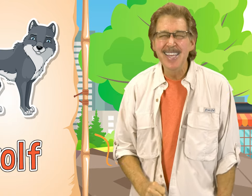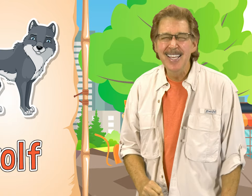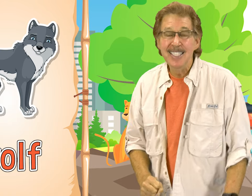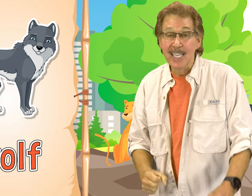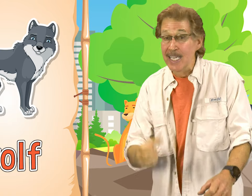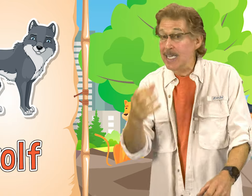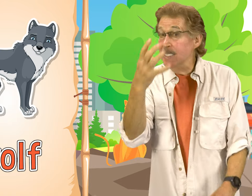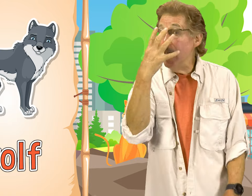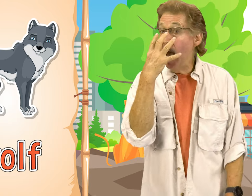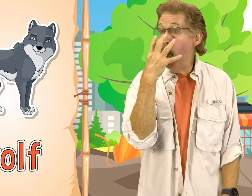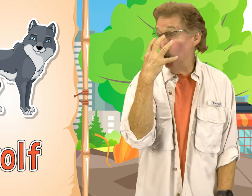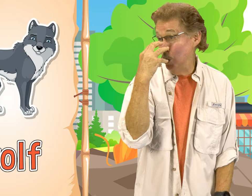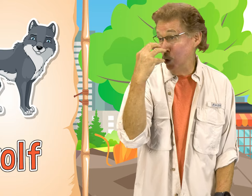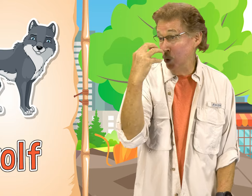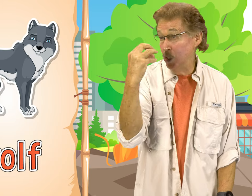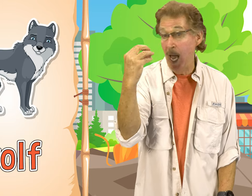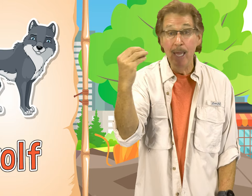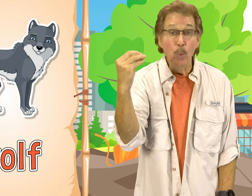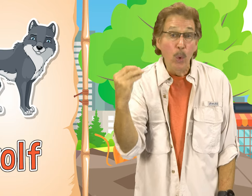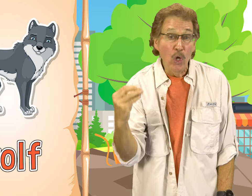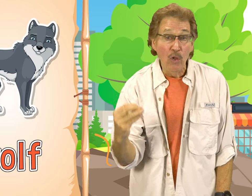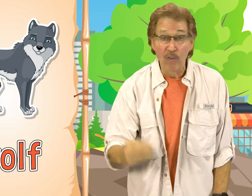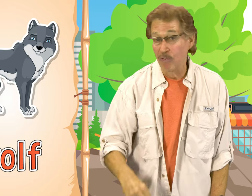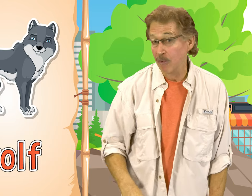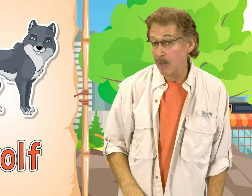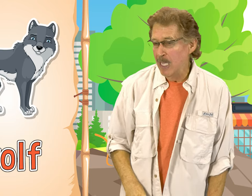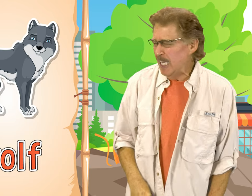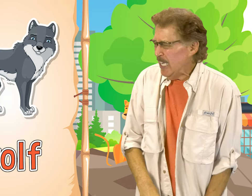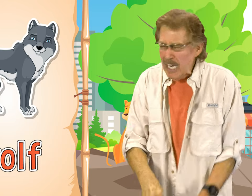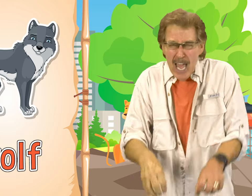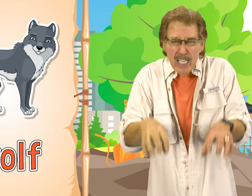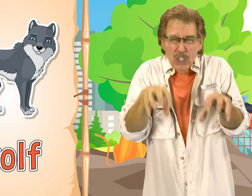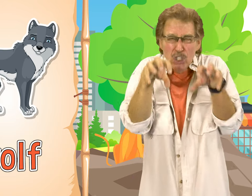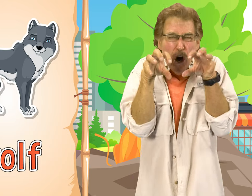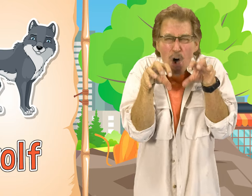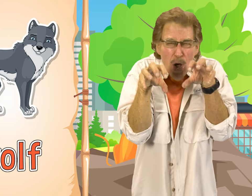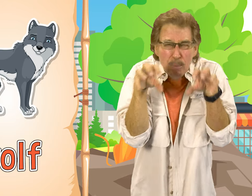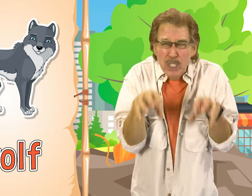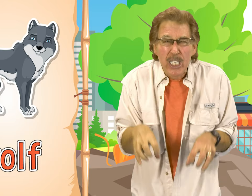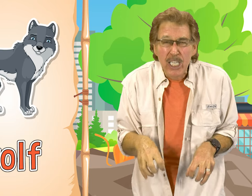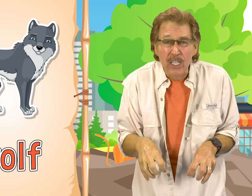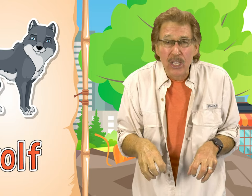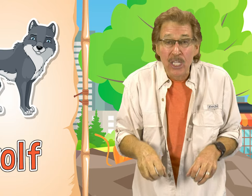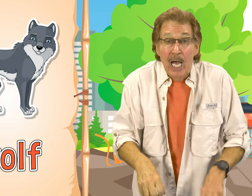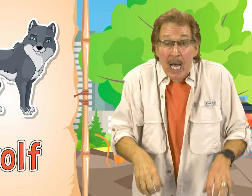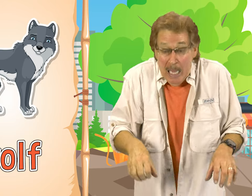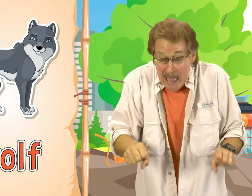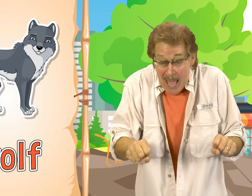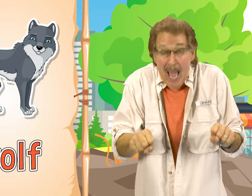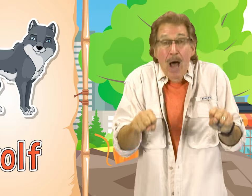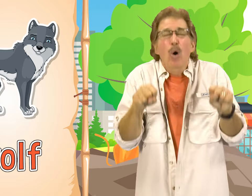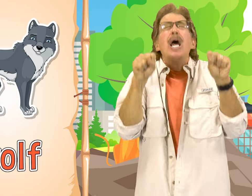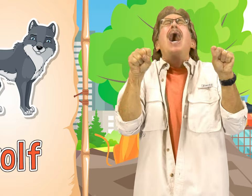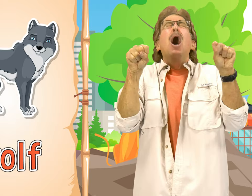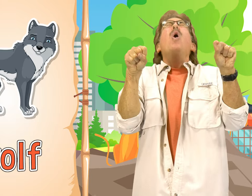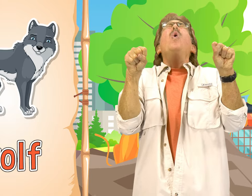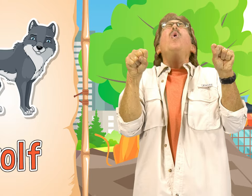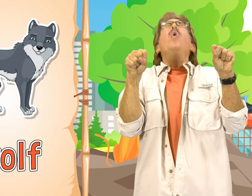This is how you sign wolf It has sharp teeth, a loud howl